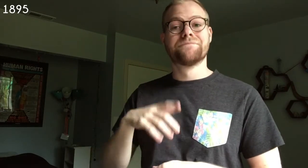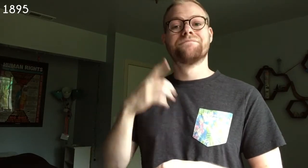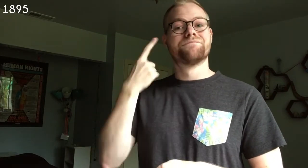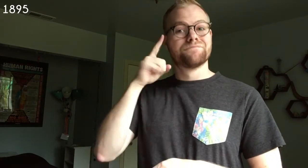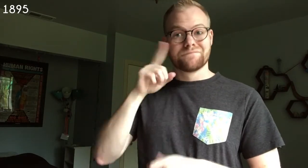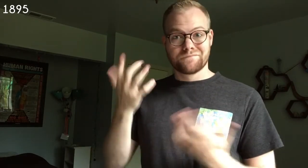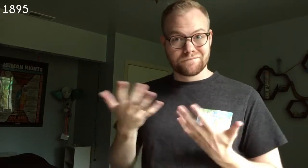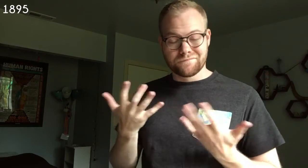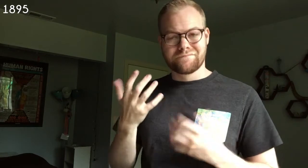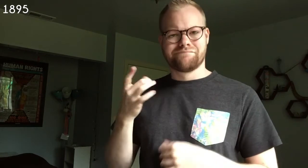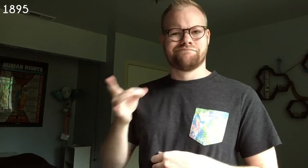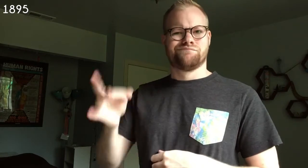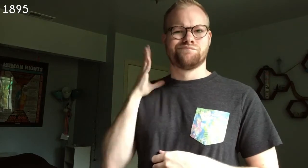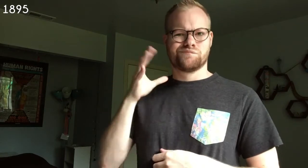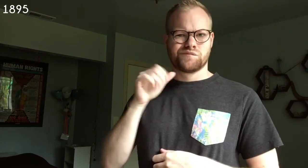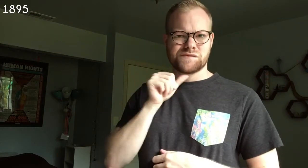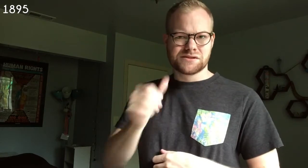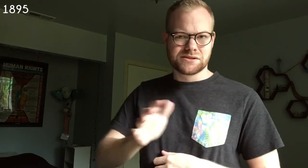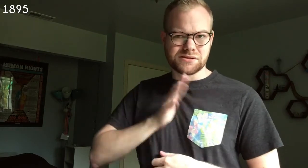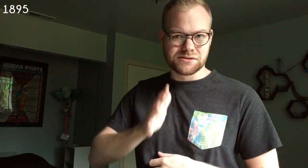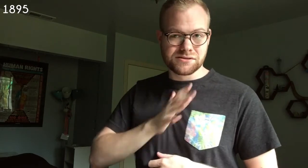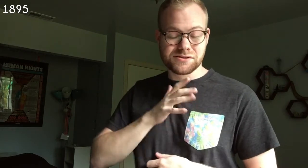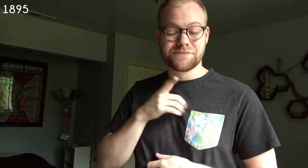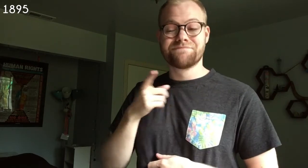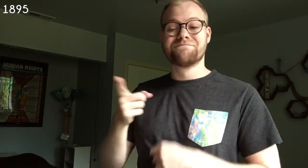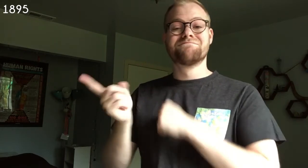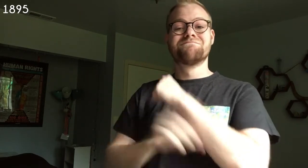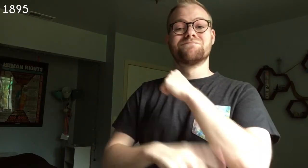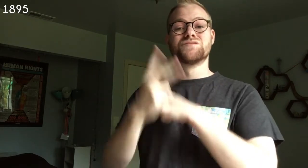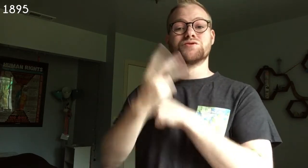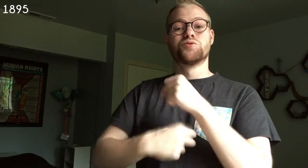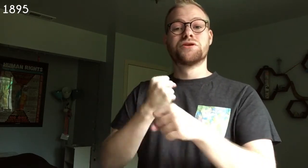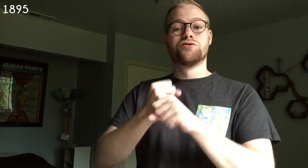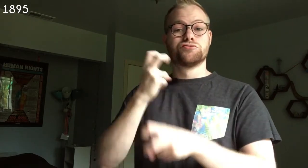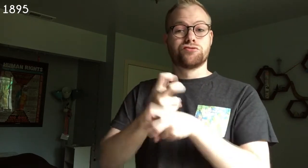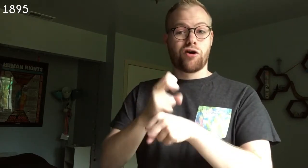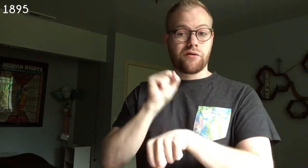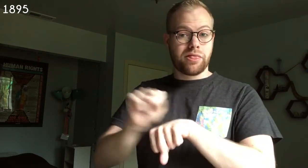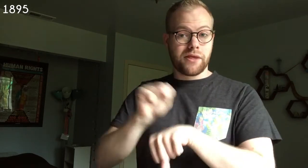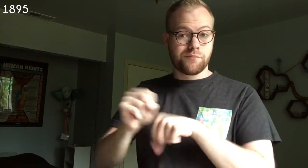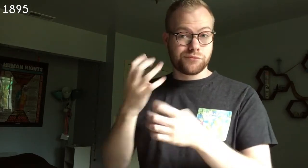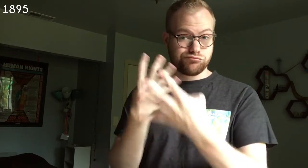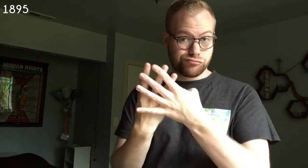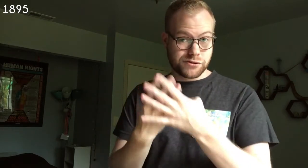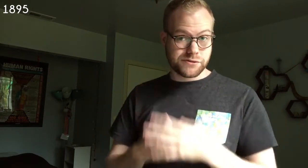for "gross indecency" and sentenced to two years hard labor in prison.